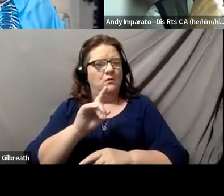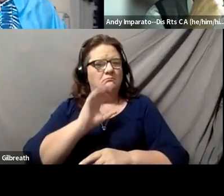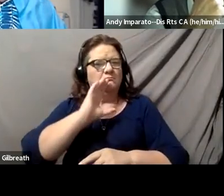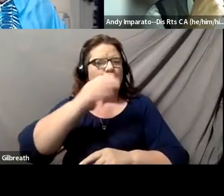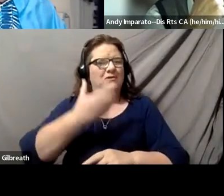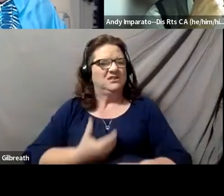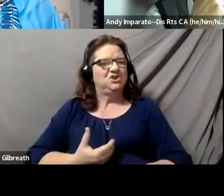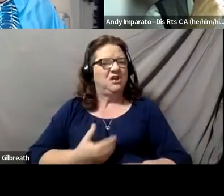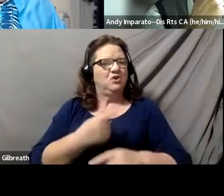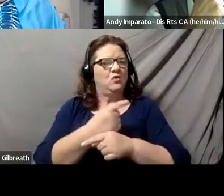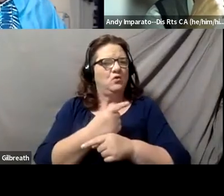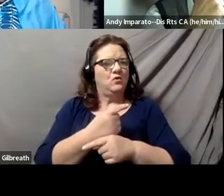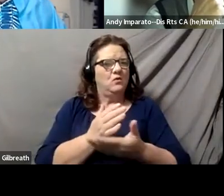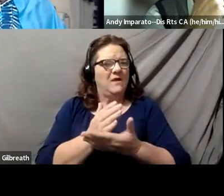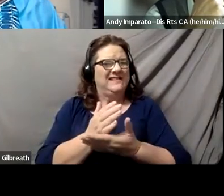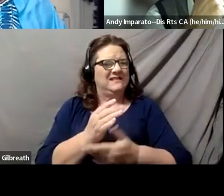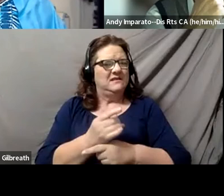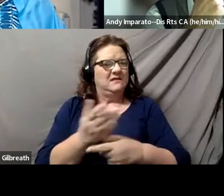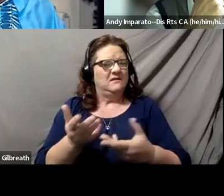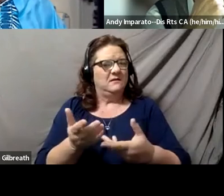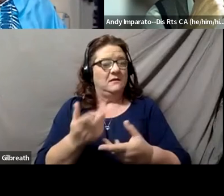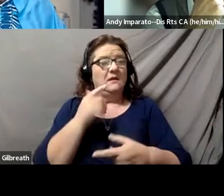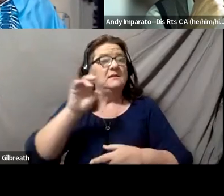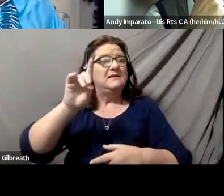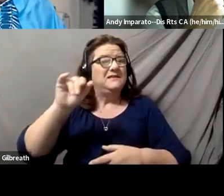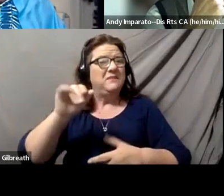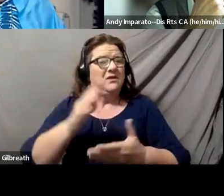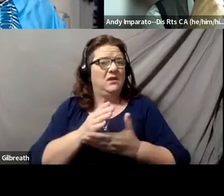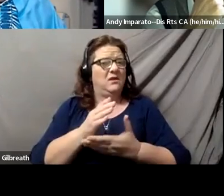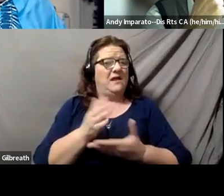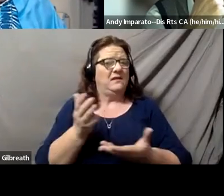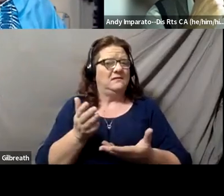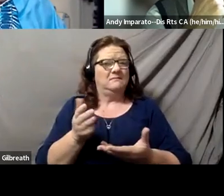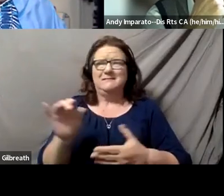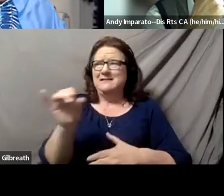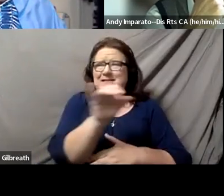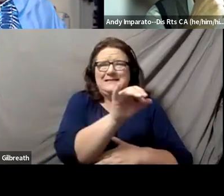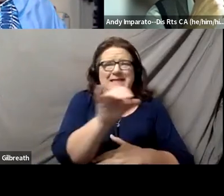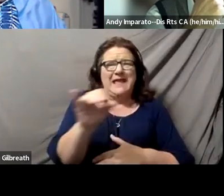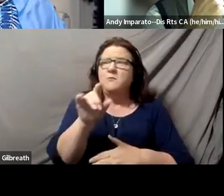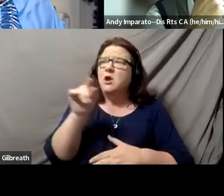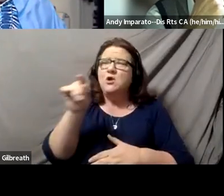And especially to disability rights. It's all very similar, right?